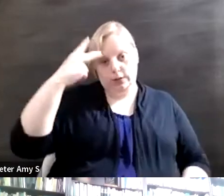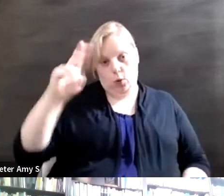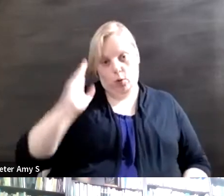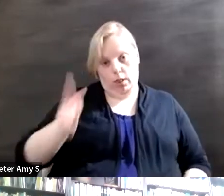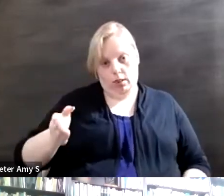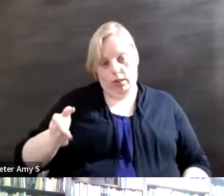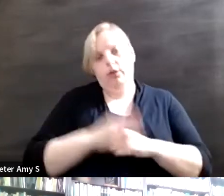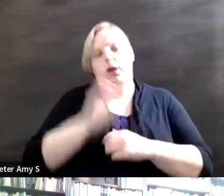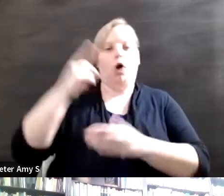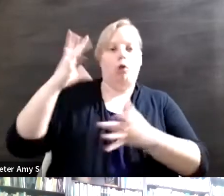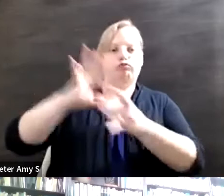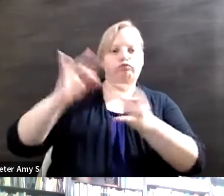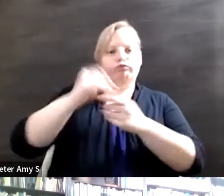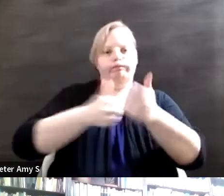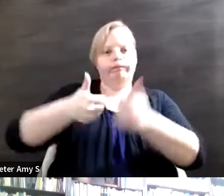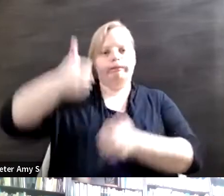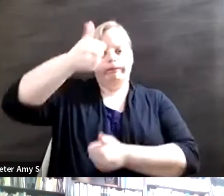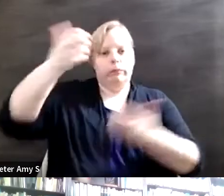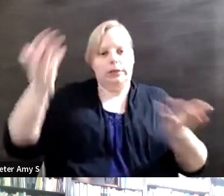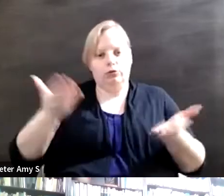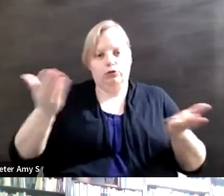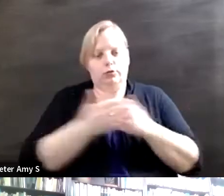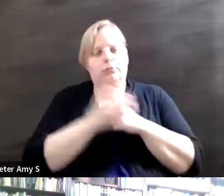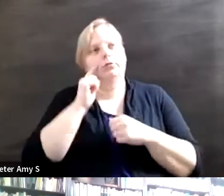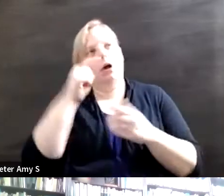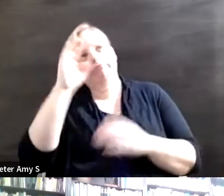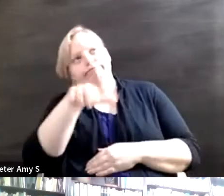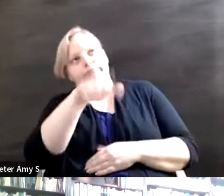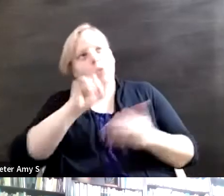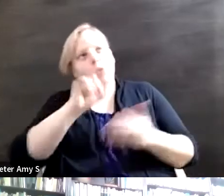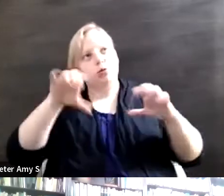authorities here about the efforts they need to make to include